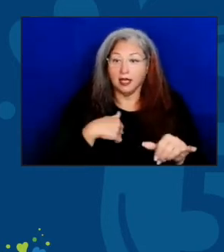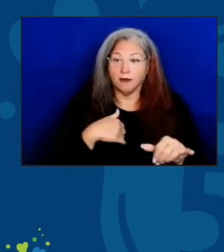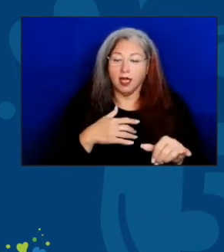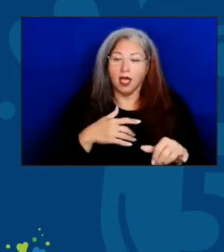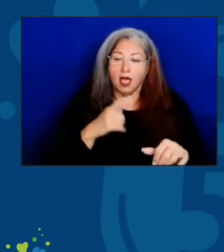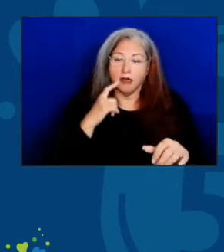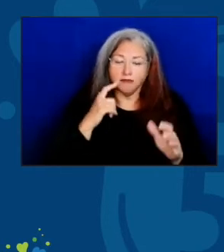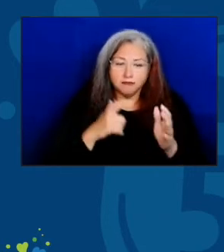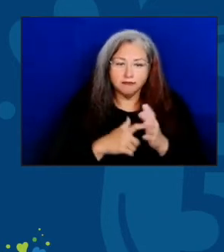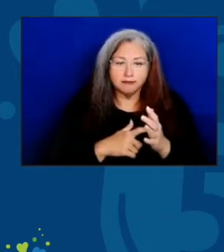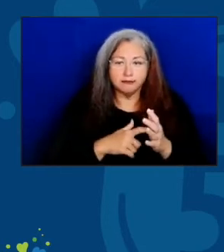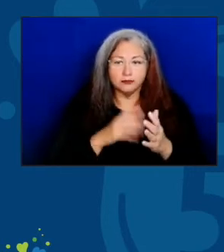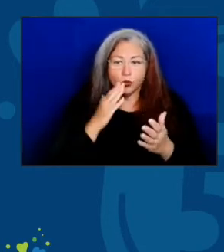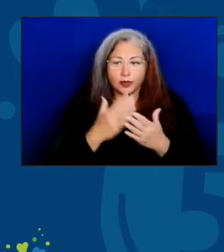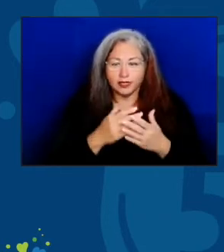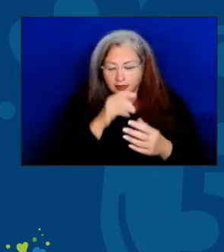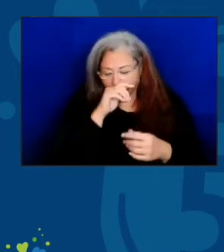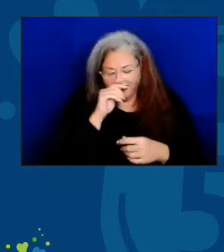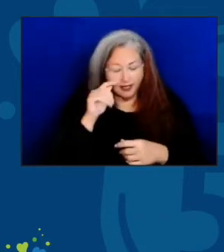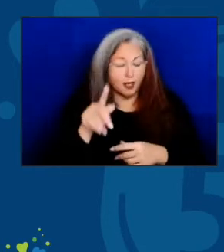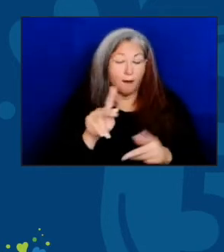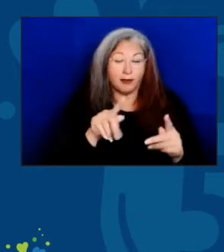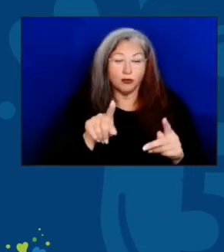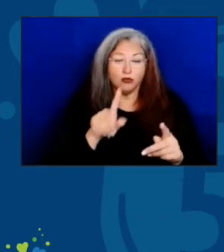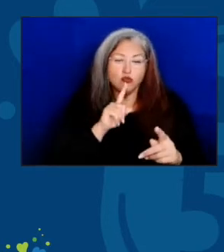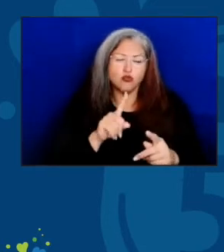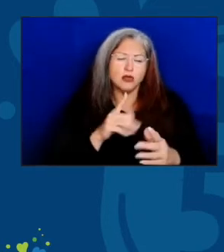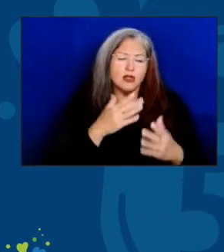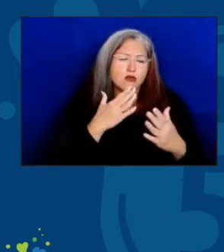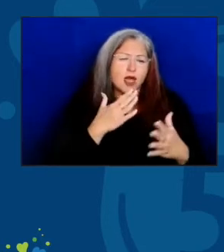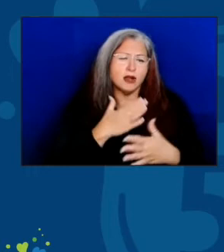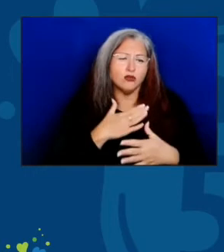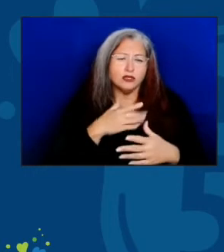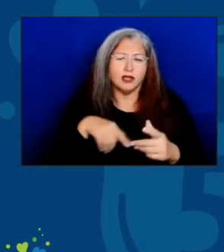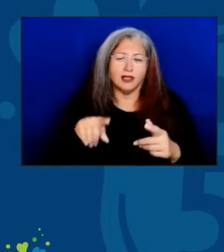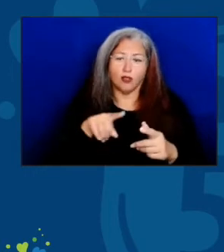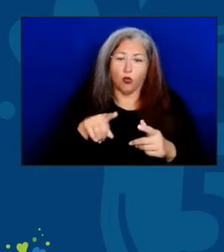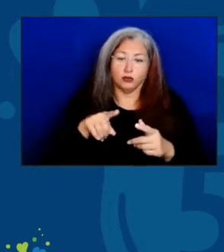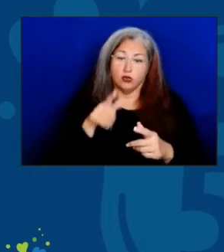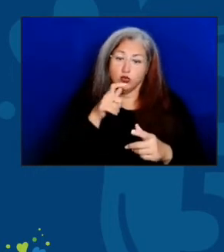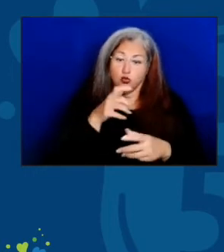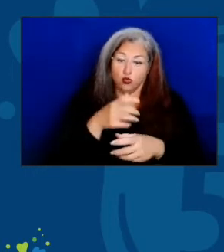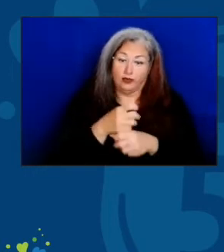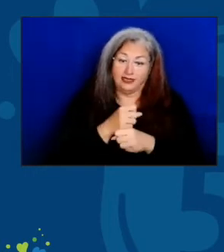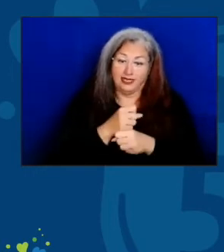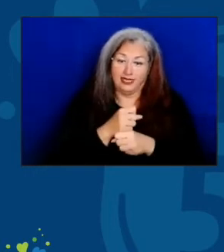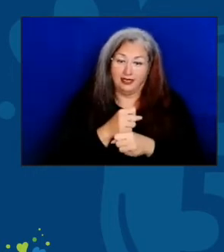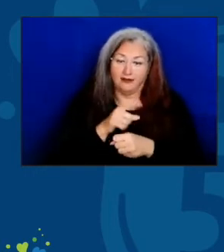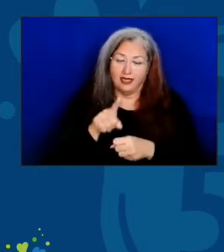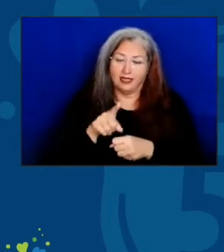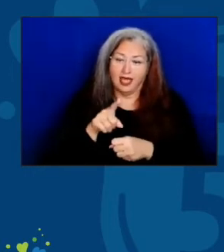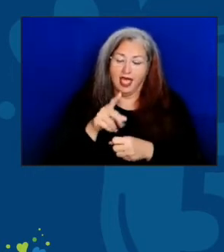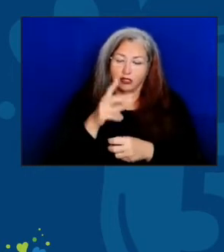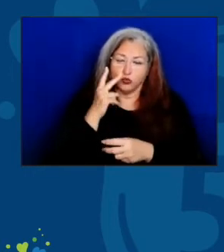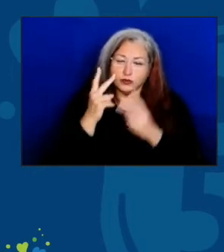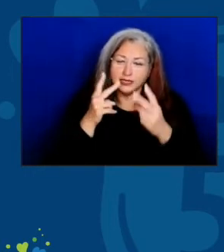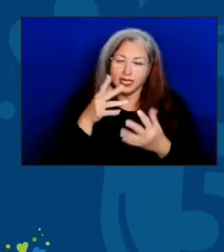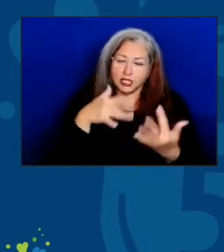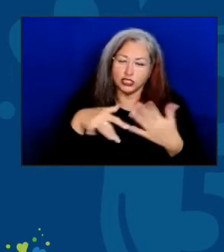the deep appreciation and gratitude of the meal participants for both the social connections that were made